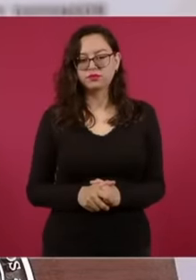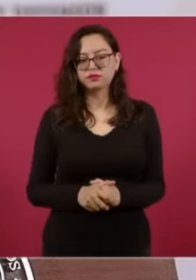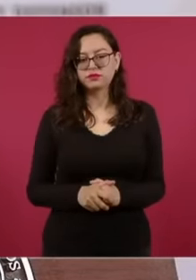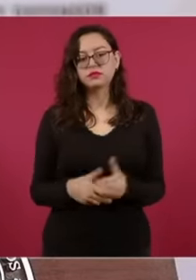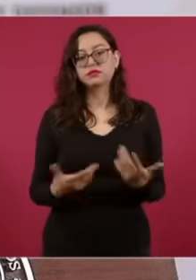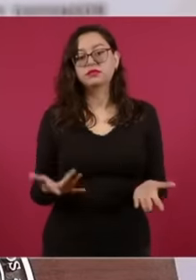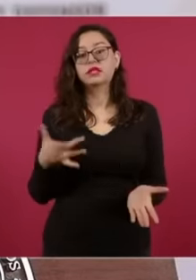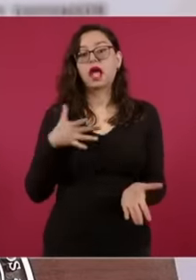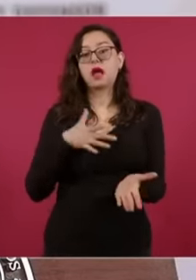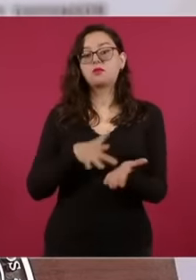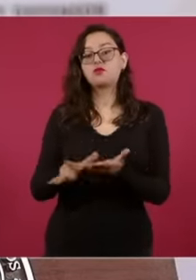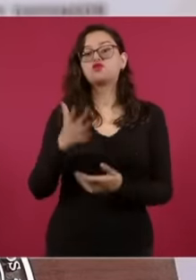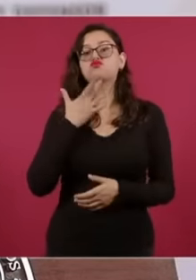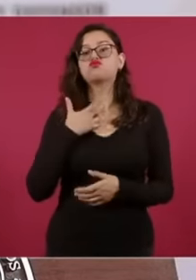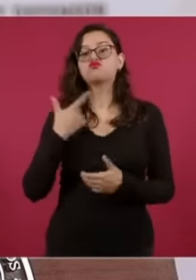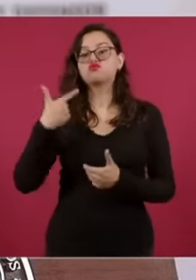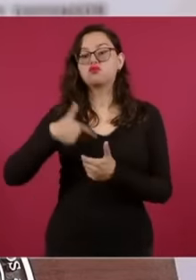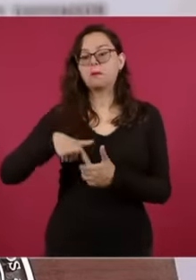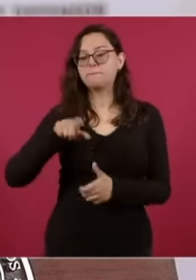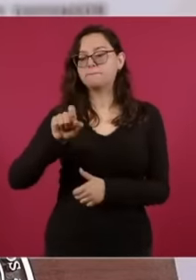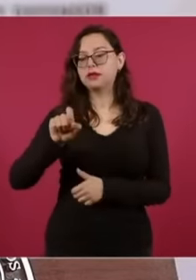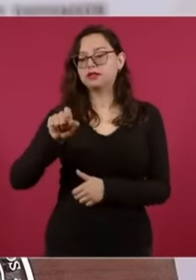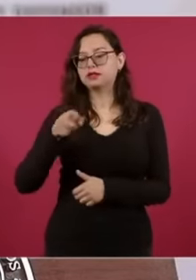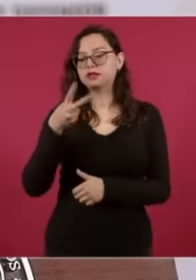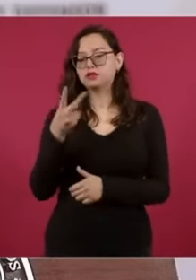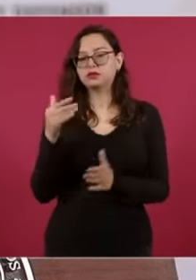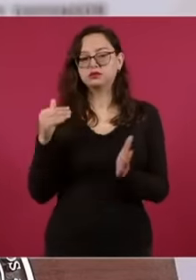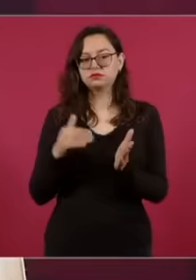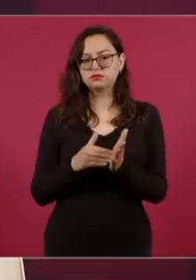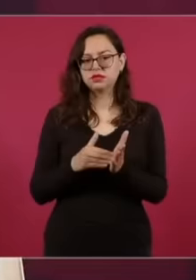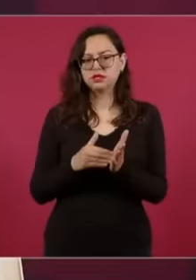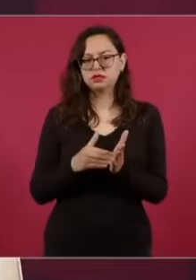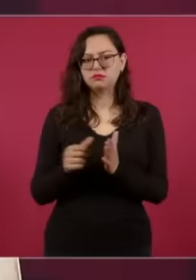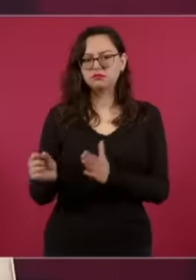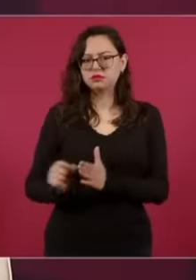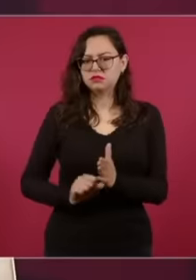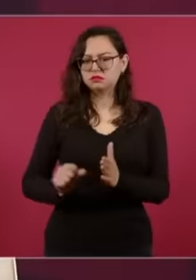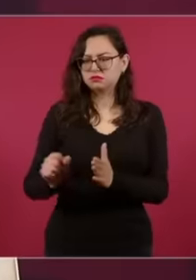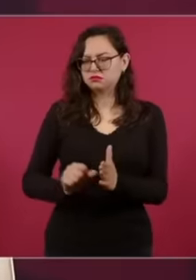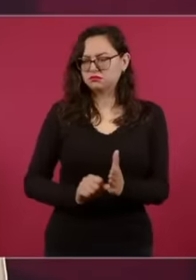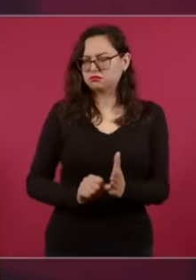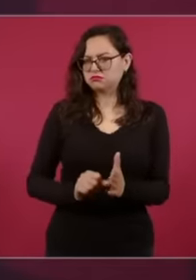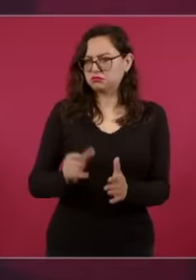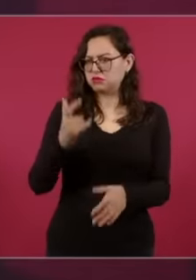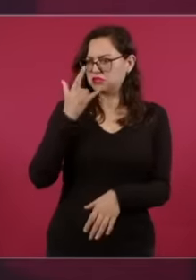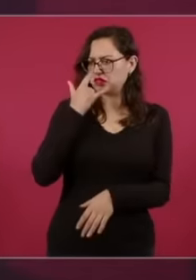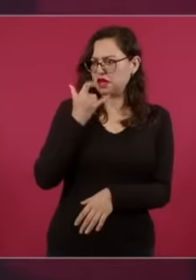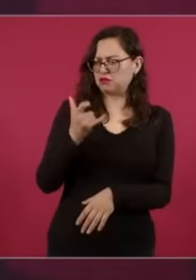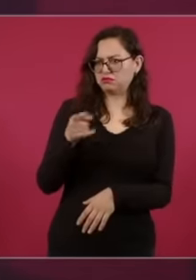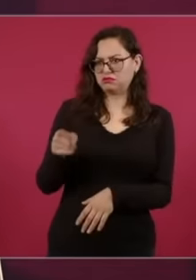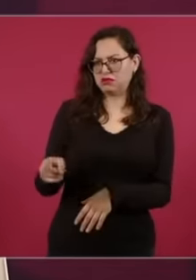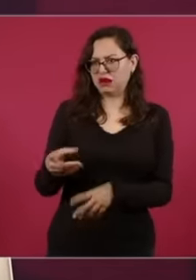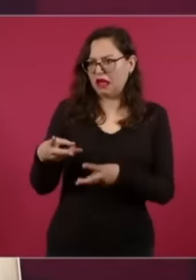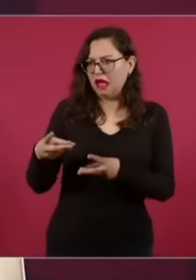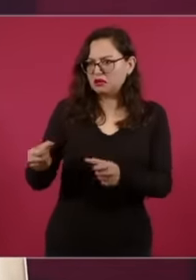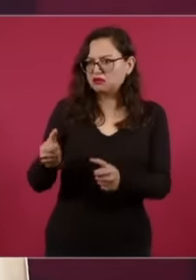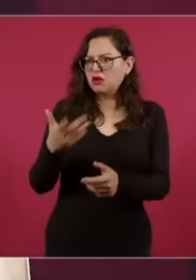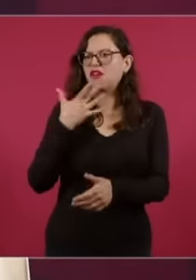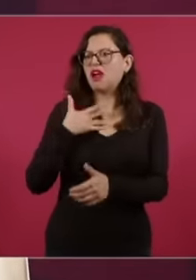of 22,000 pesos per month Well, where are they going? Well, the benefits are support for medications